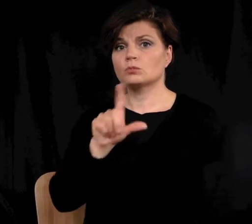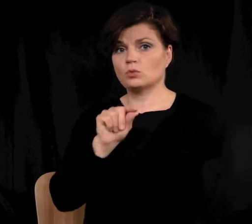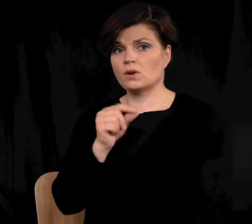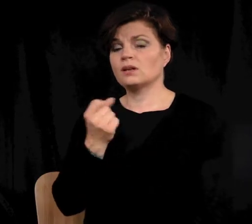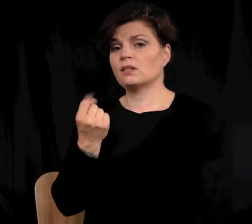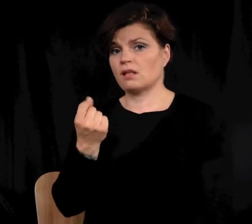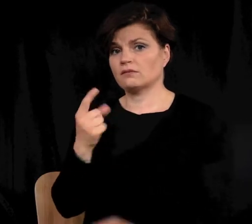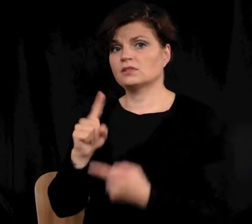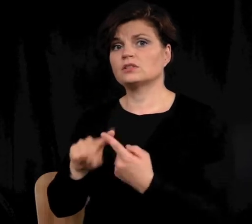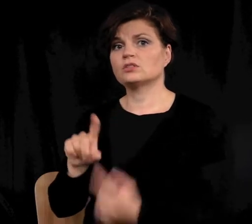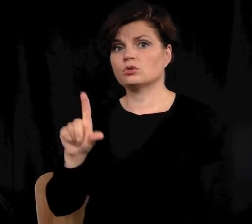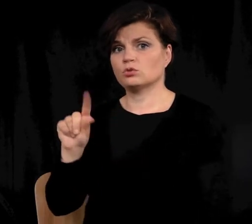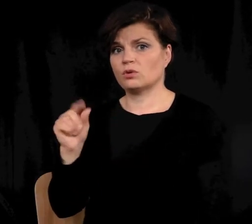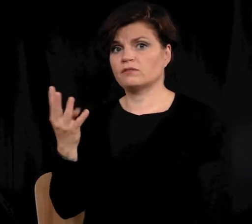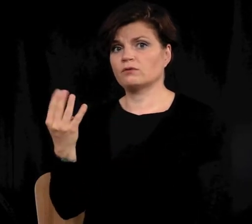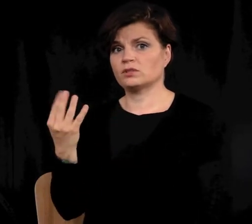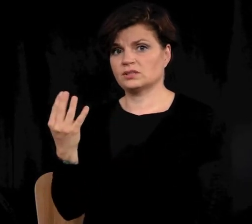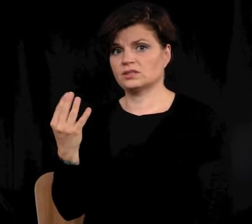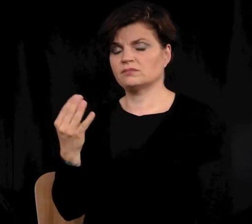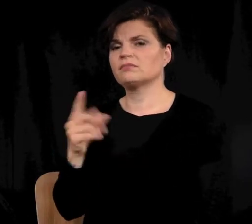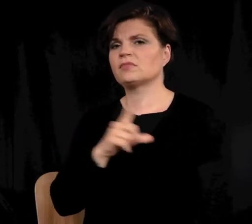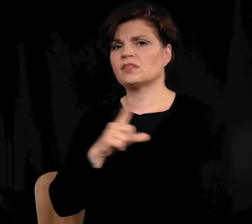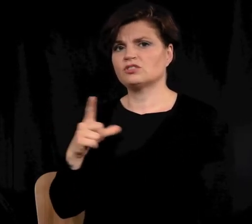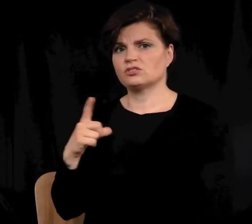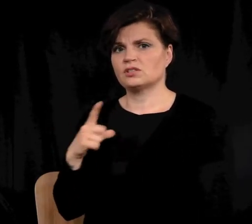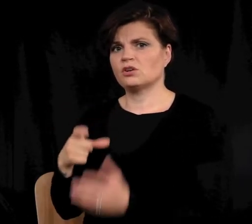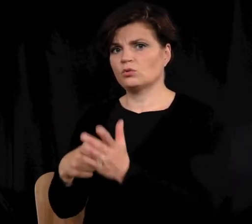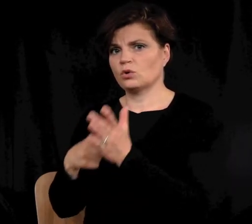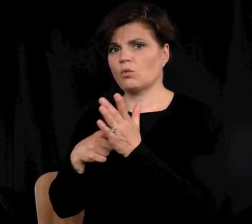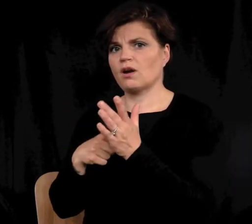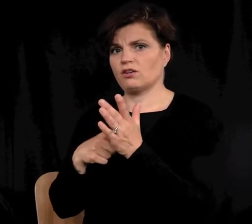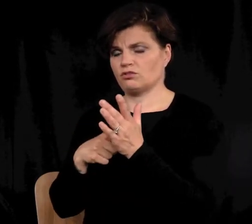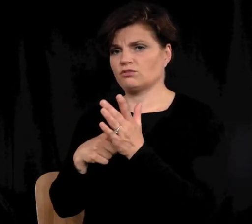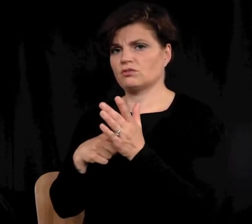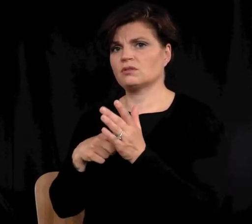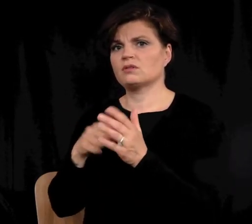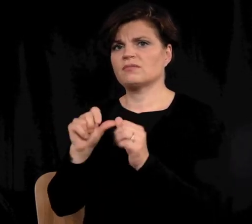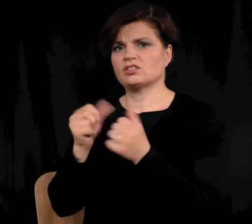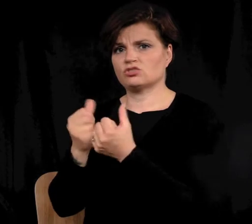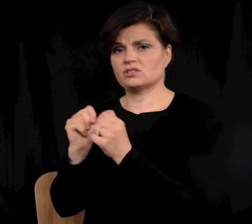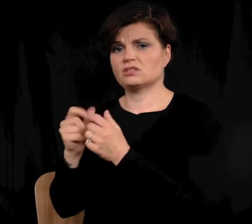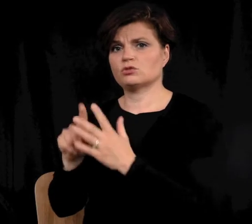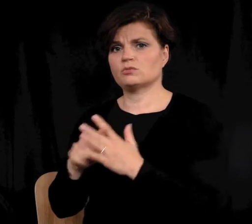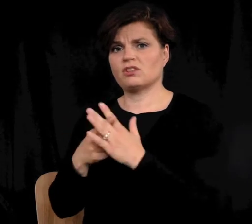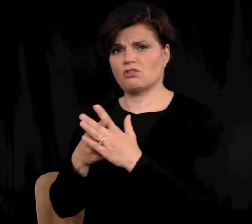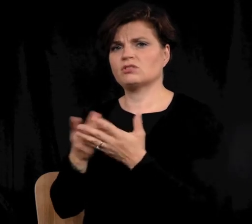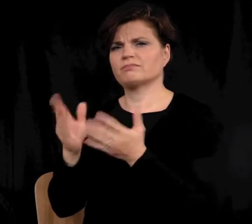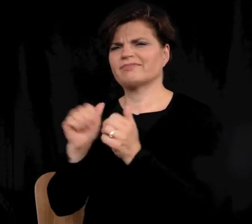From 2011 to 2014, the legislature required agencies to begin